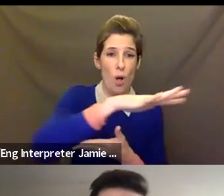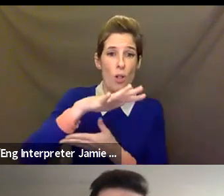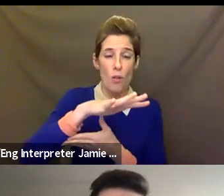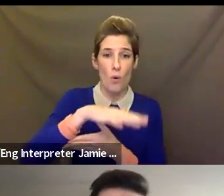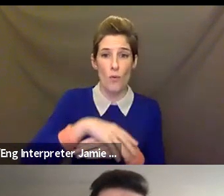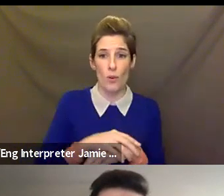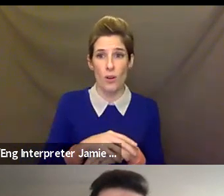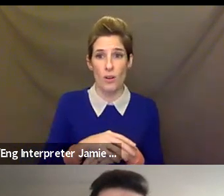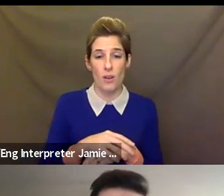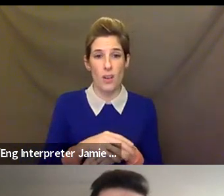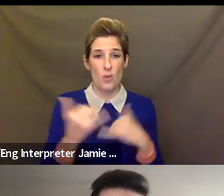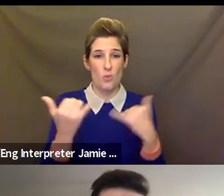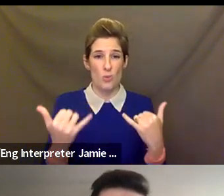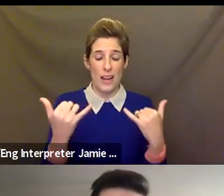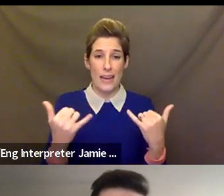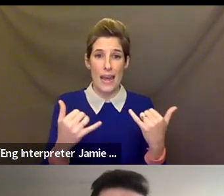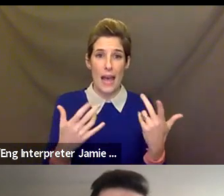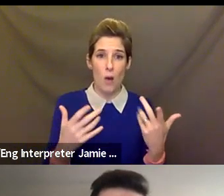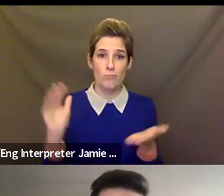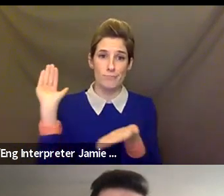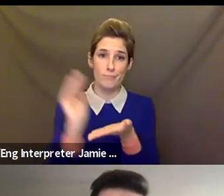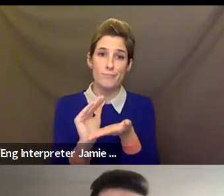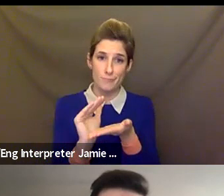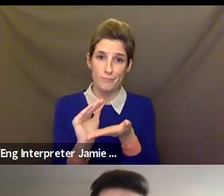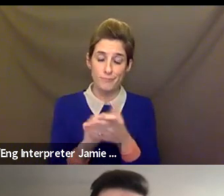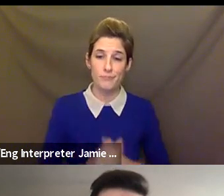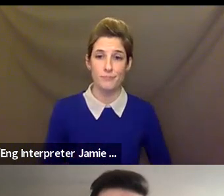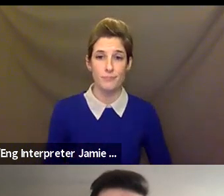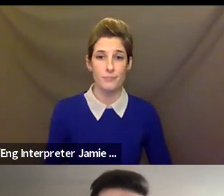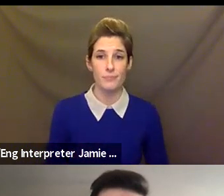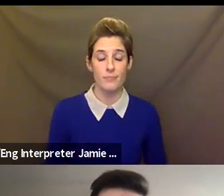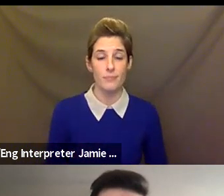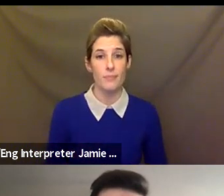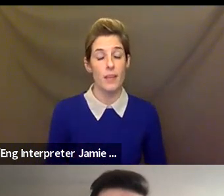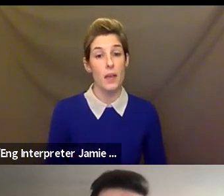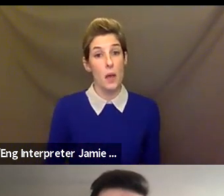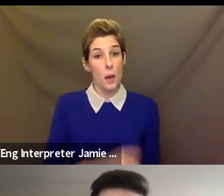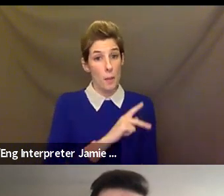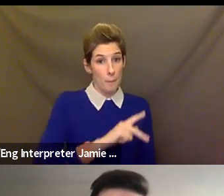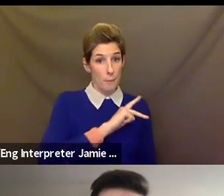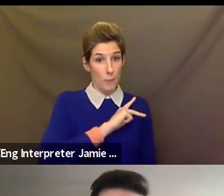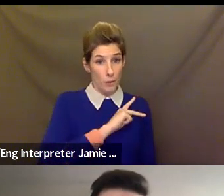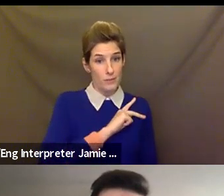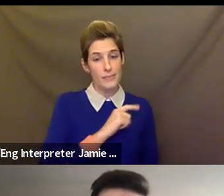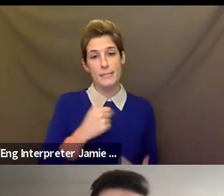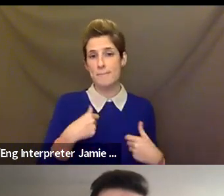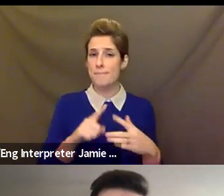higher than we originally anticipated. I can say personally that I began working at ArtsConnection as a dance